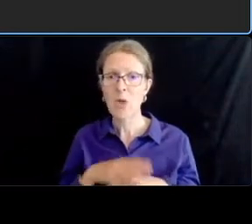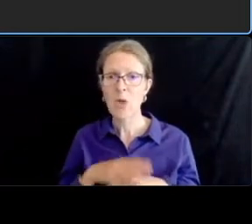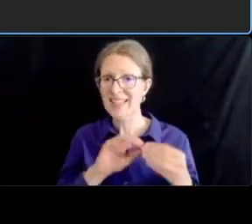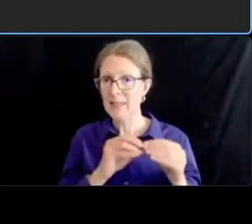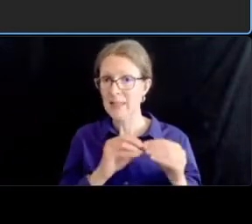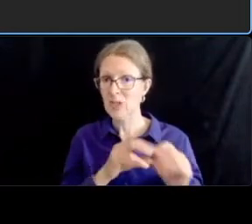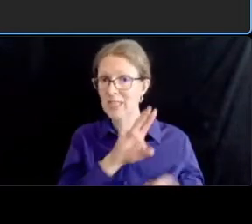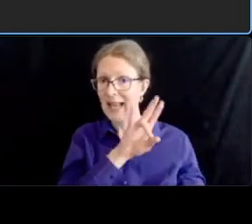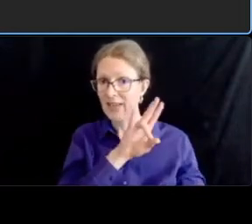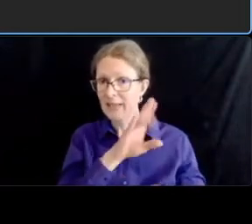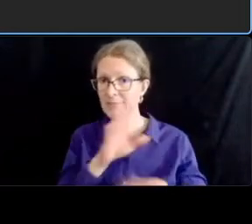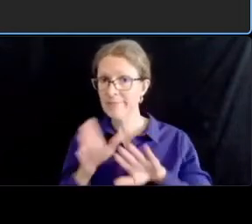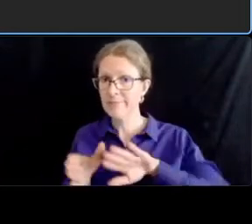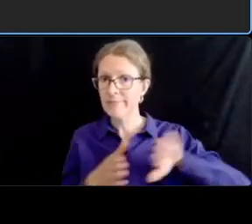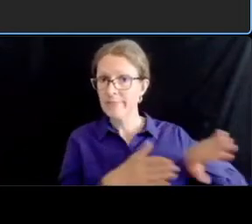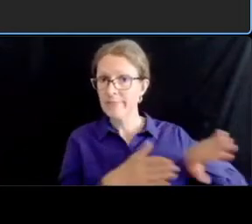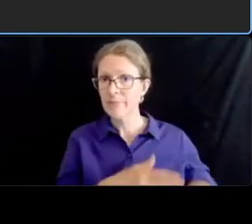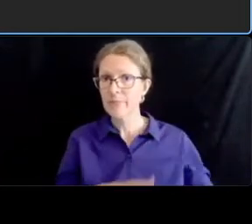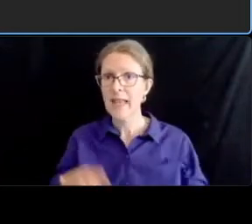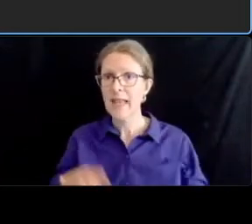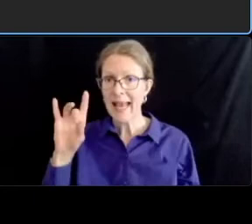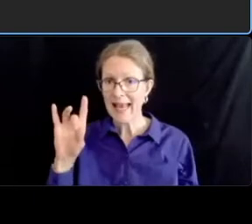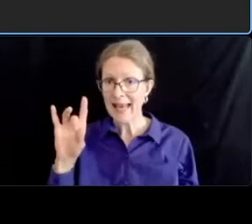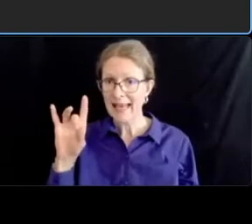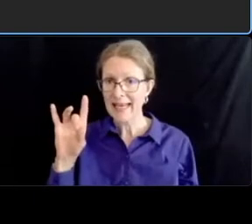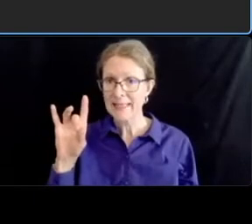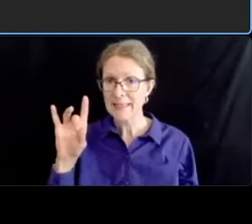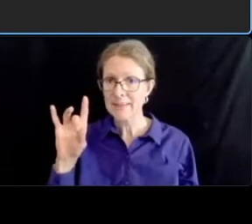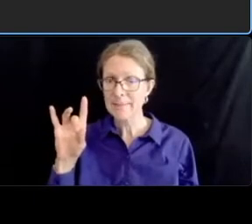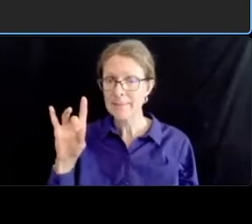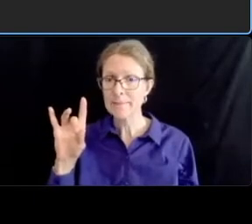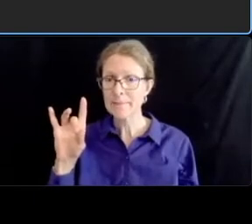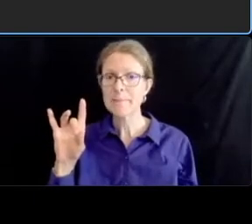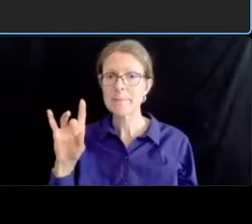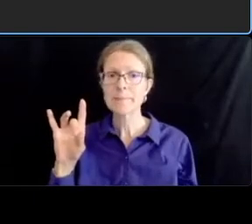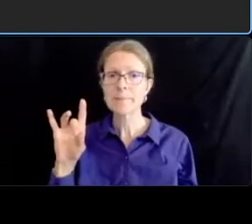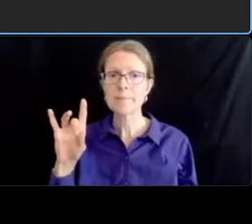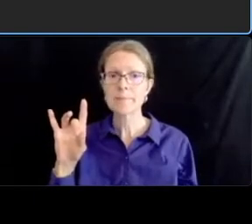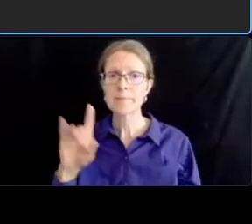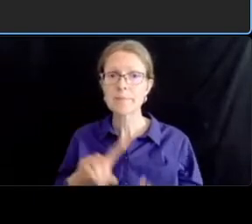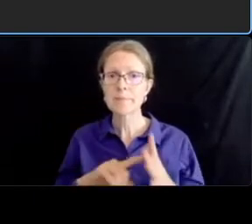which begins north of albemarle street and proceeds to davenport street which is signalized